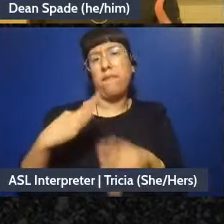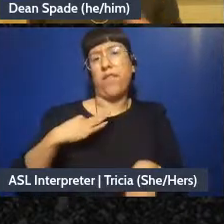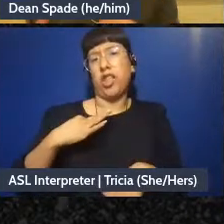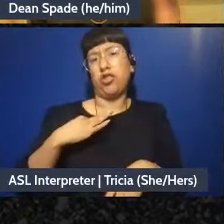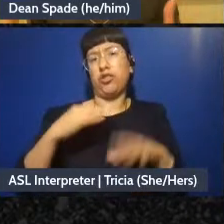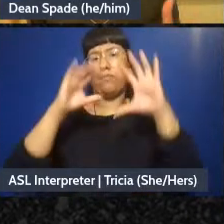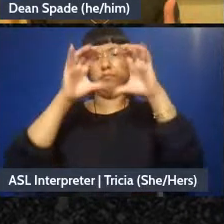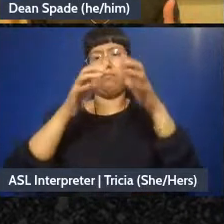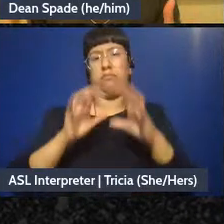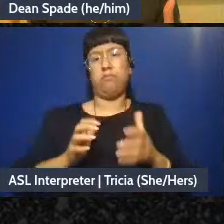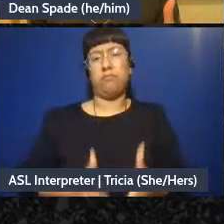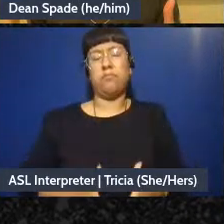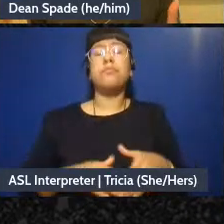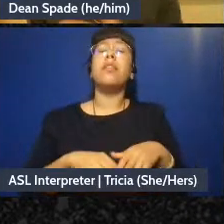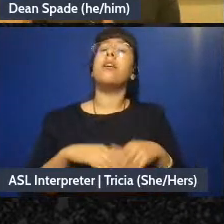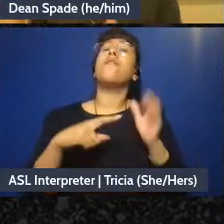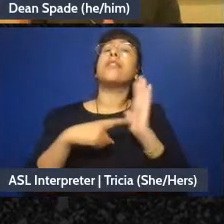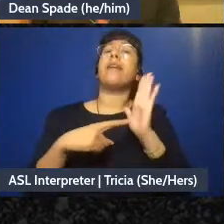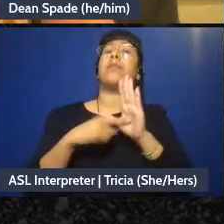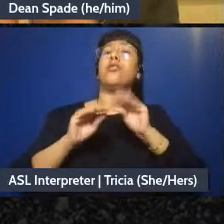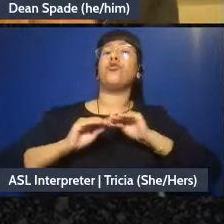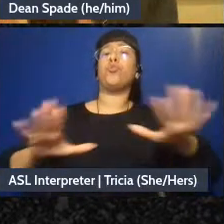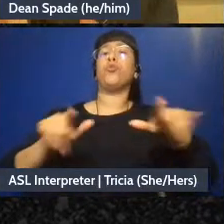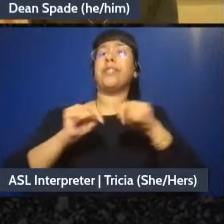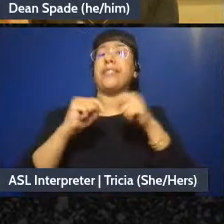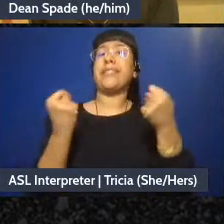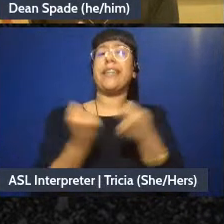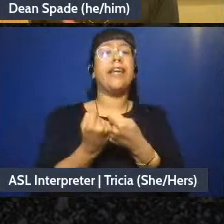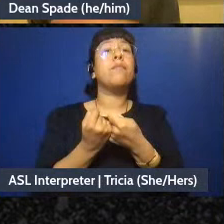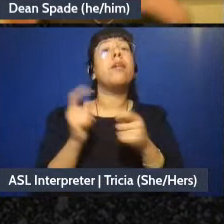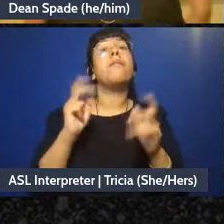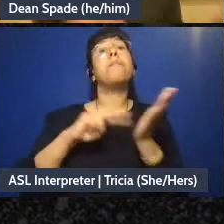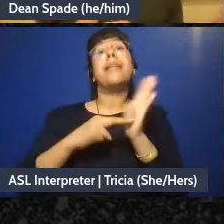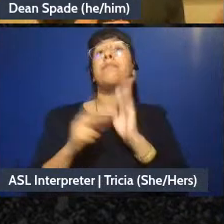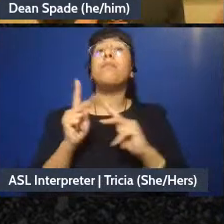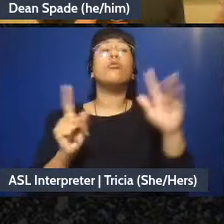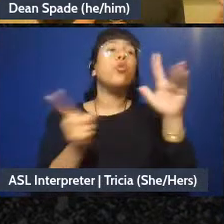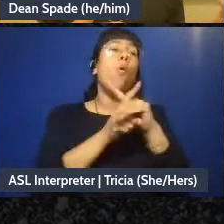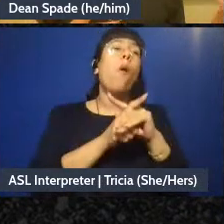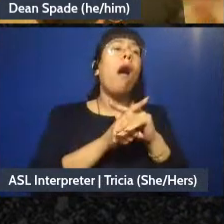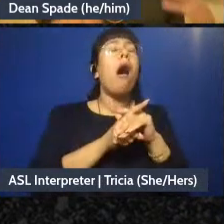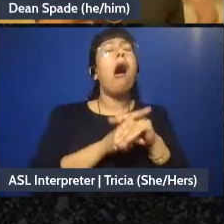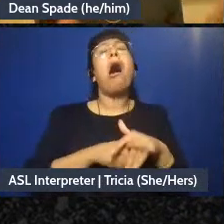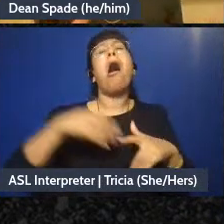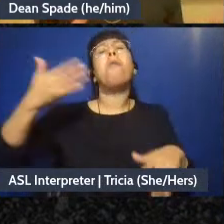the distribution team could just have like a bunch of people who just show up on certain days but they don't want to be part of the group they don't want to come to big